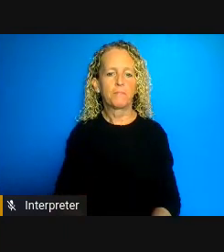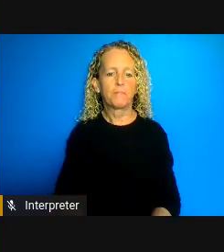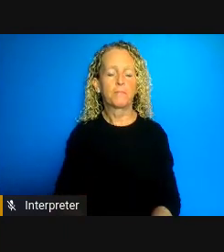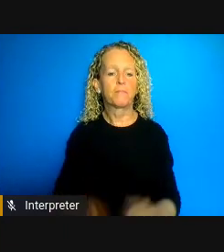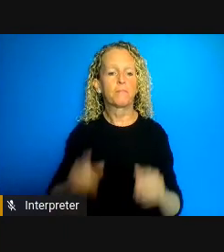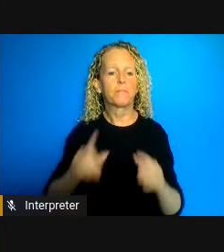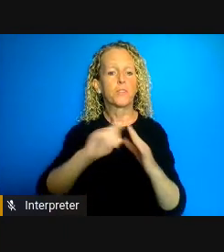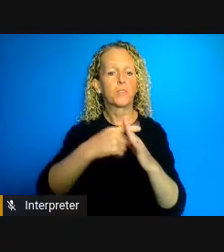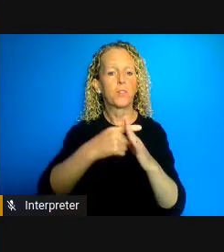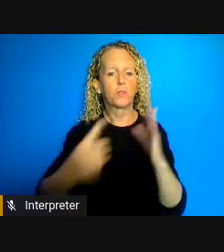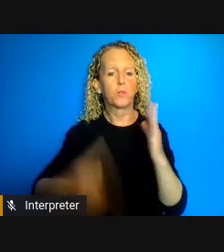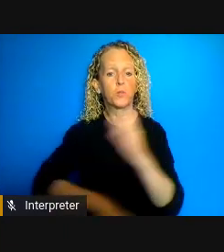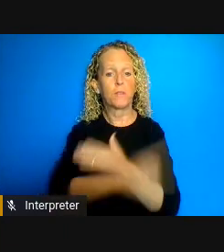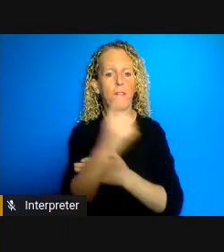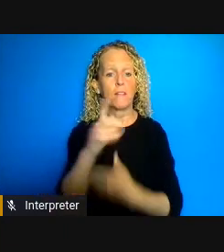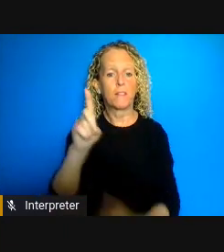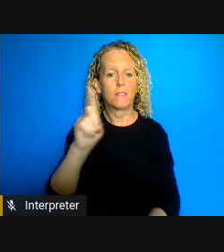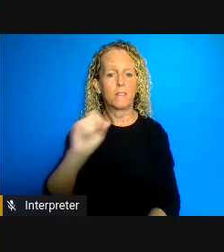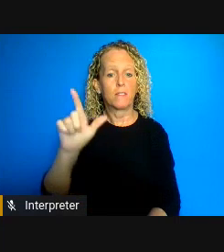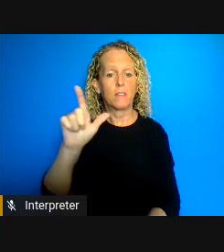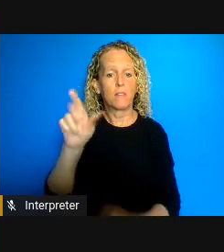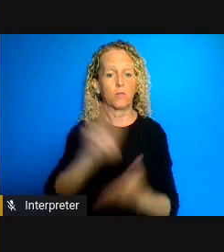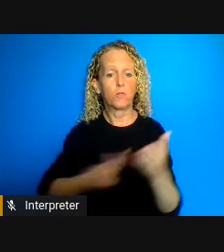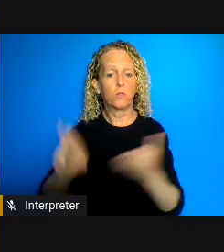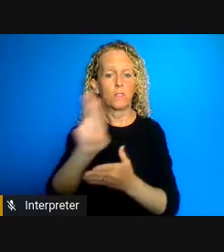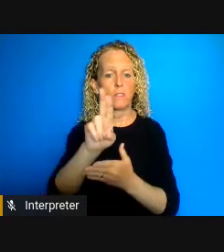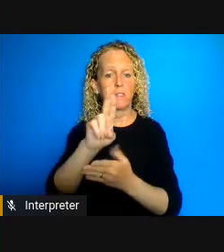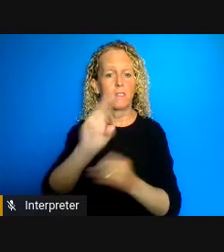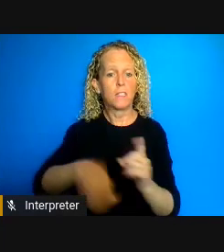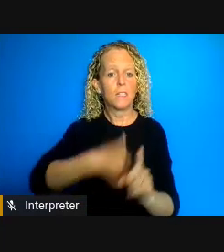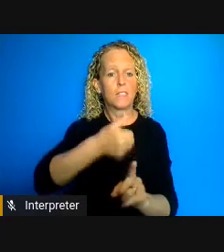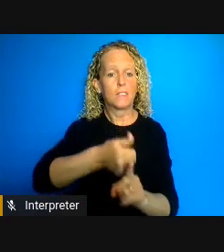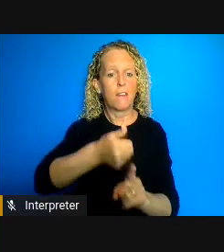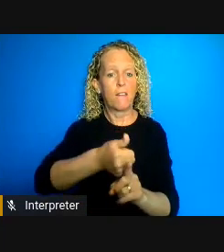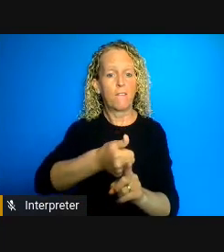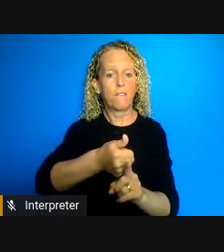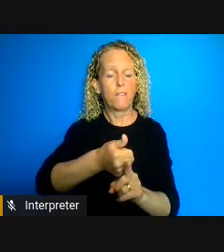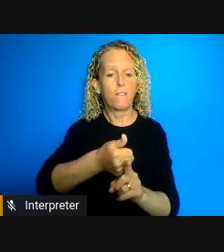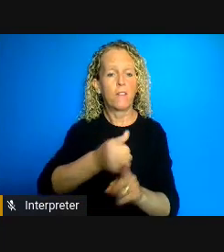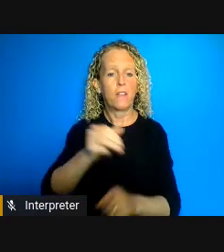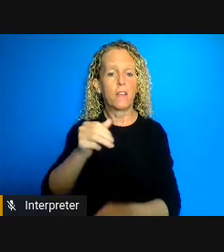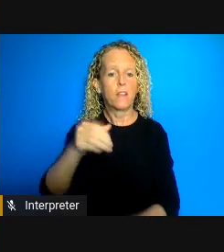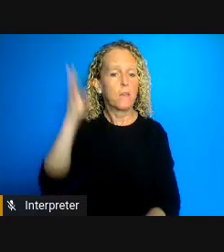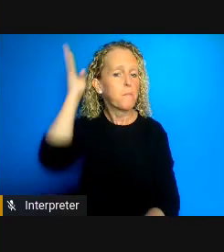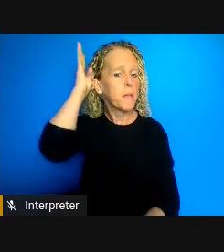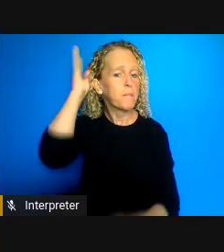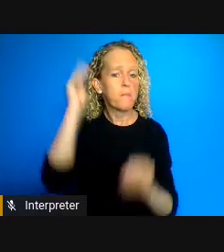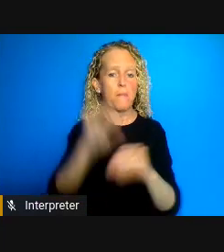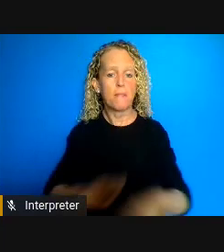Dalhousie University is located in Mi’kma’ki the ancestral land and unceded territory